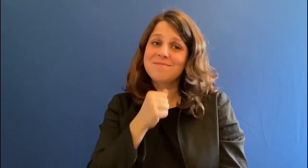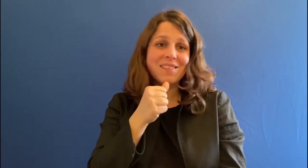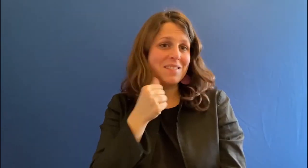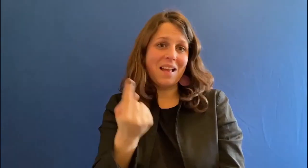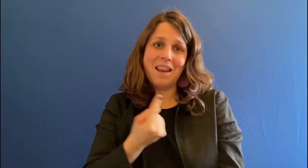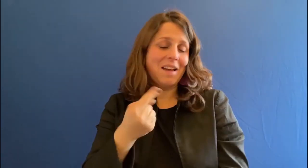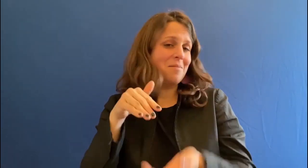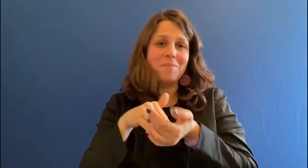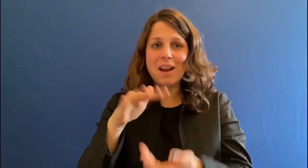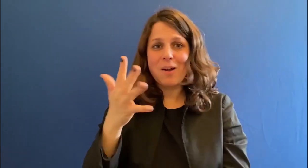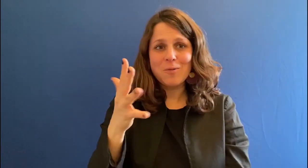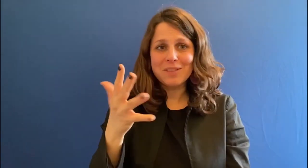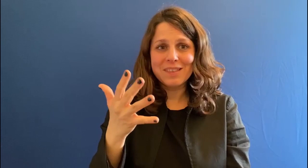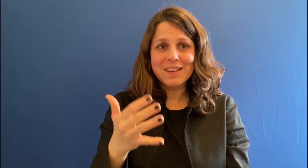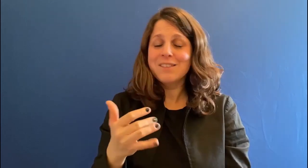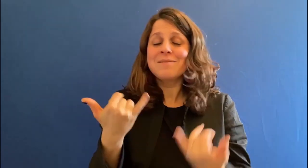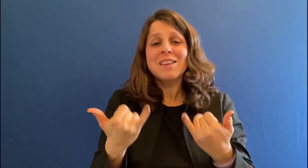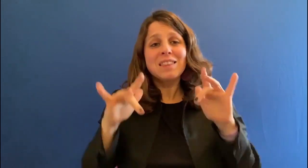We are not alone. I dont need it.